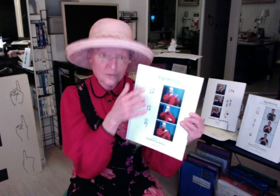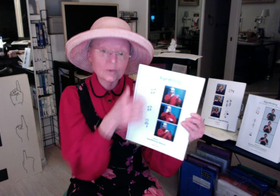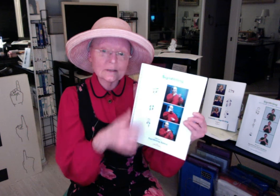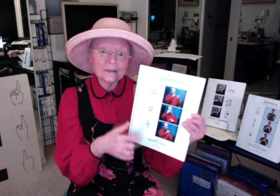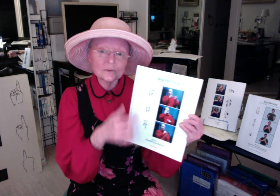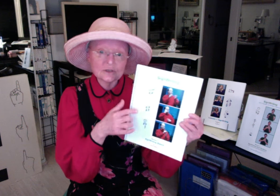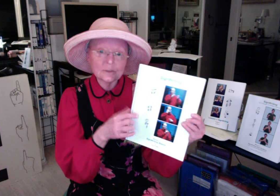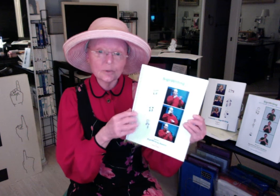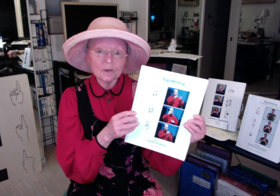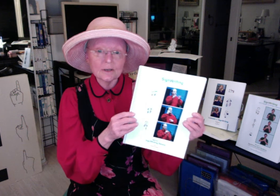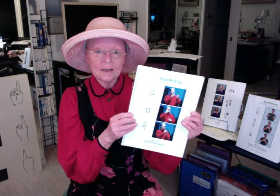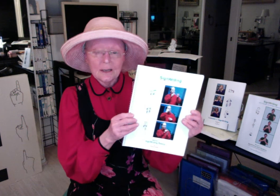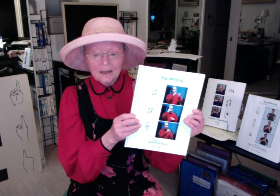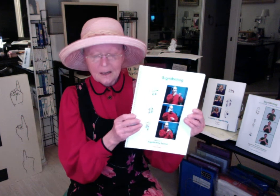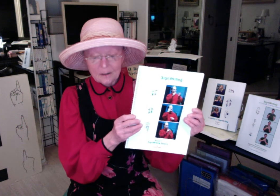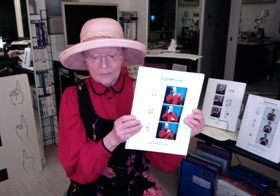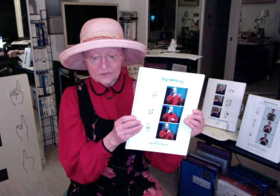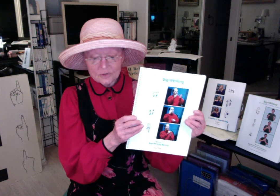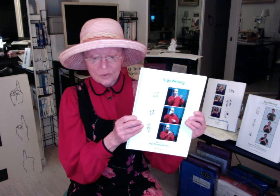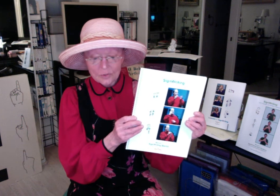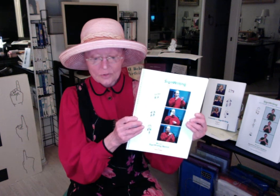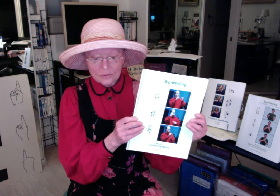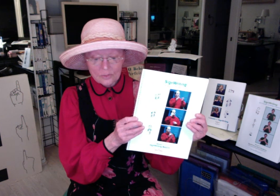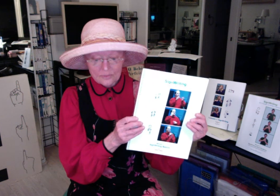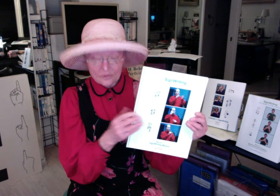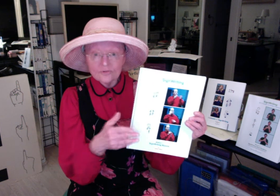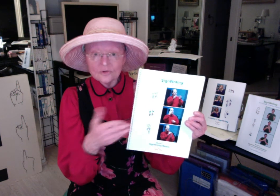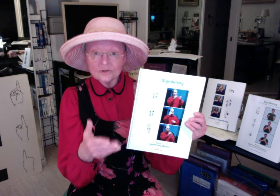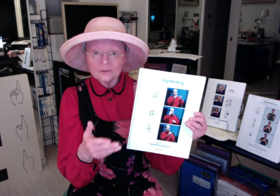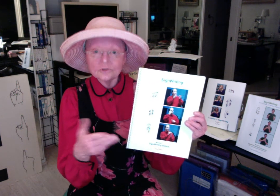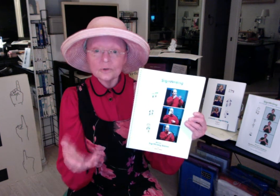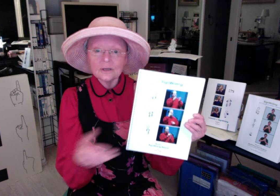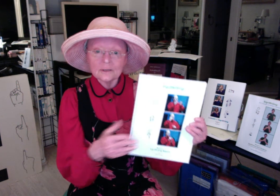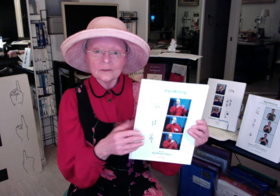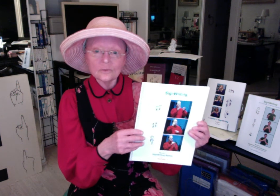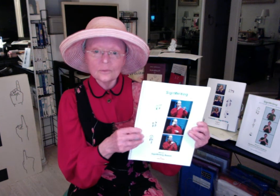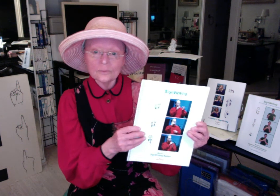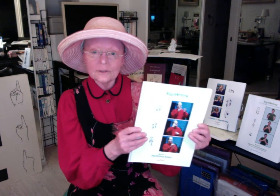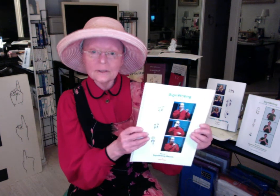language in the book - so your - your version that you're getting will be in